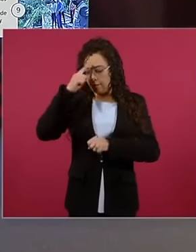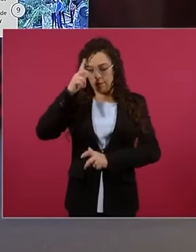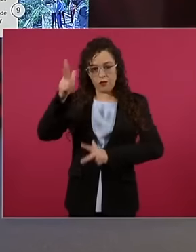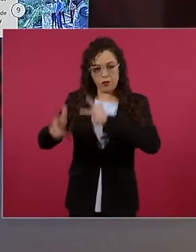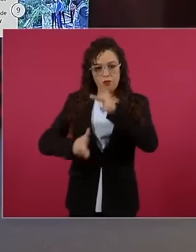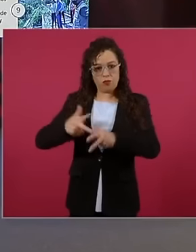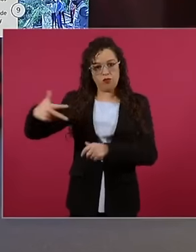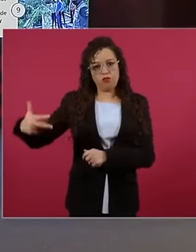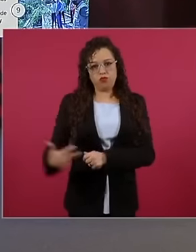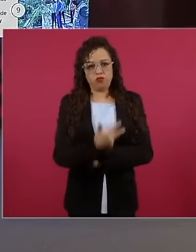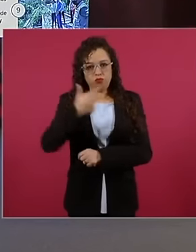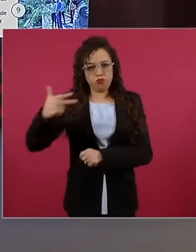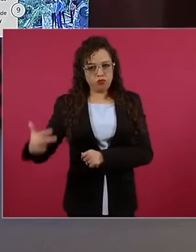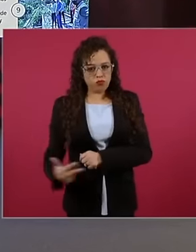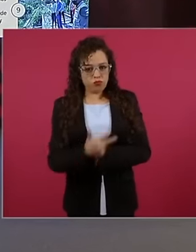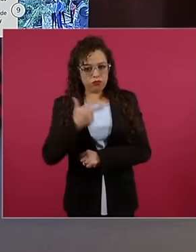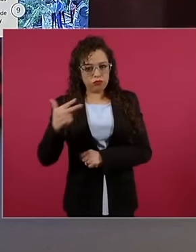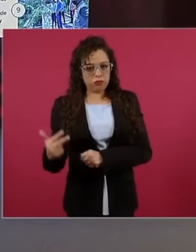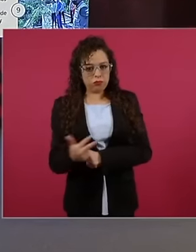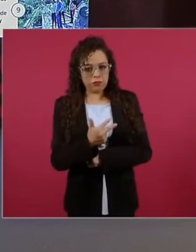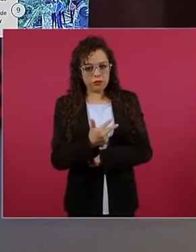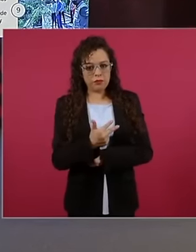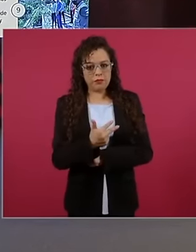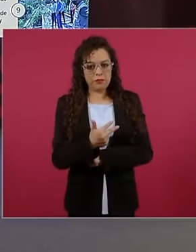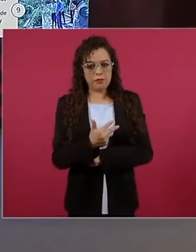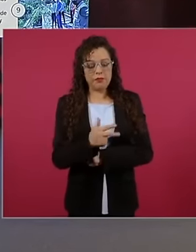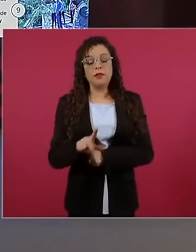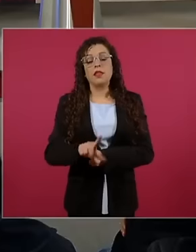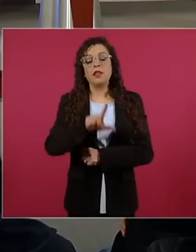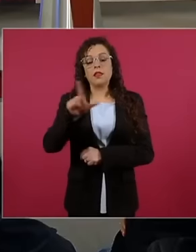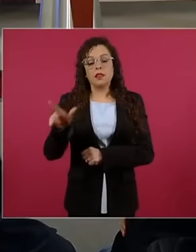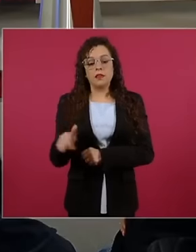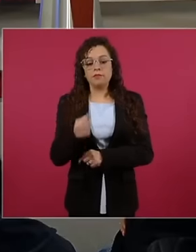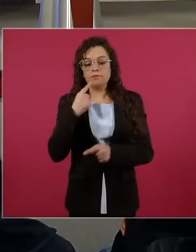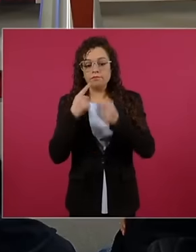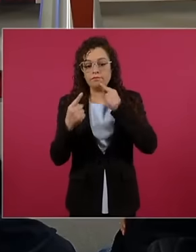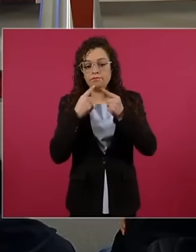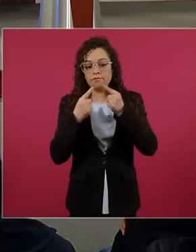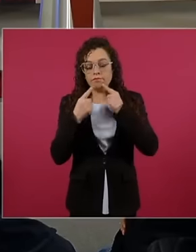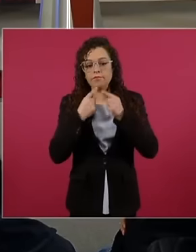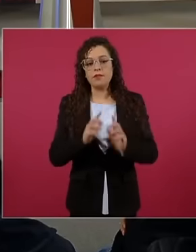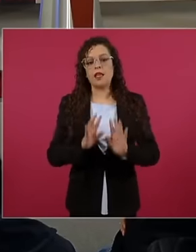made with them, it was effectively determined what had to be done. Then once we had